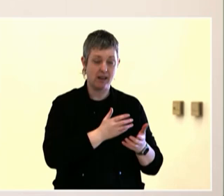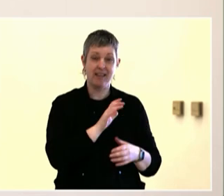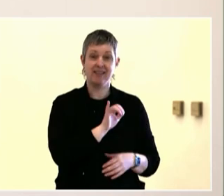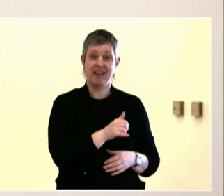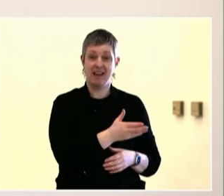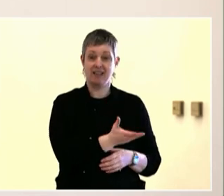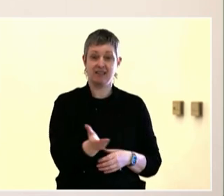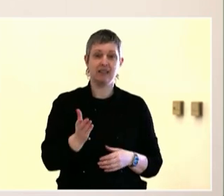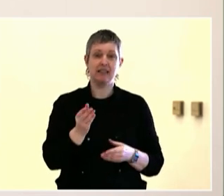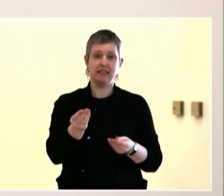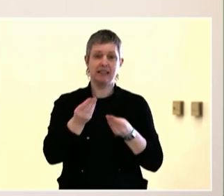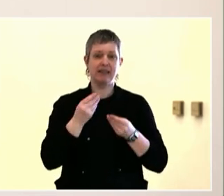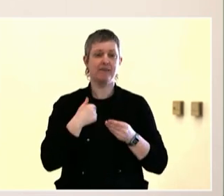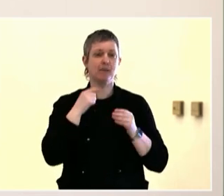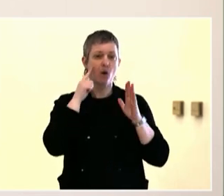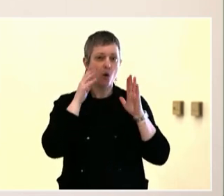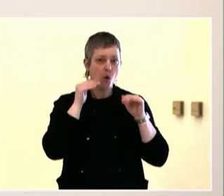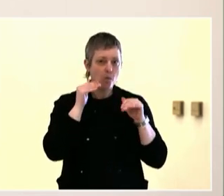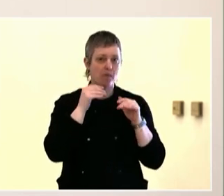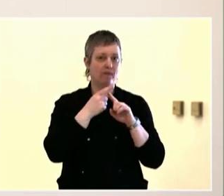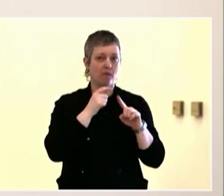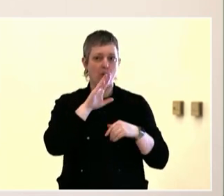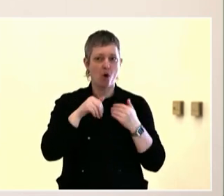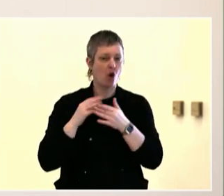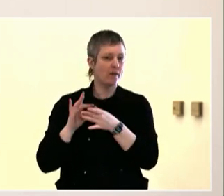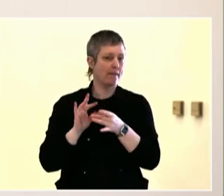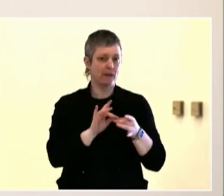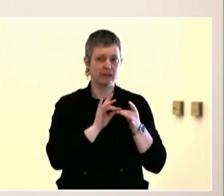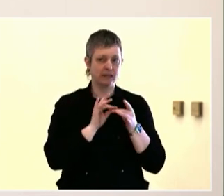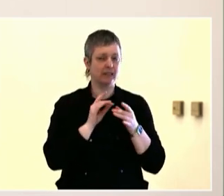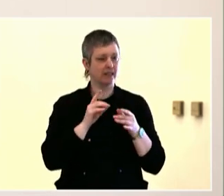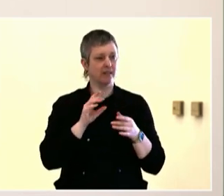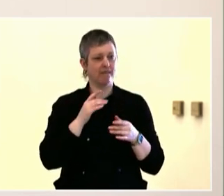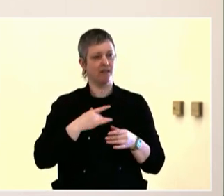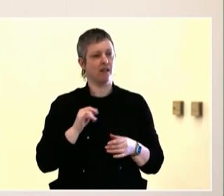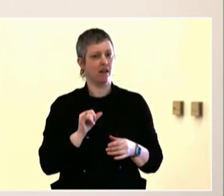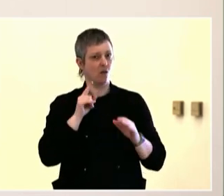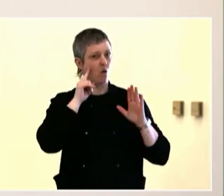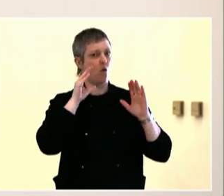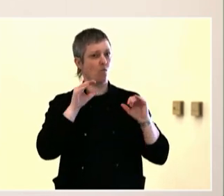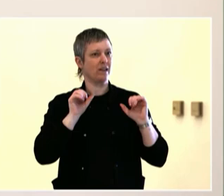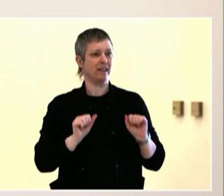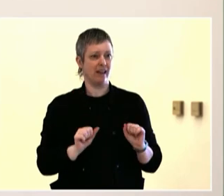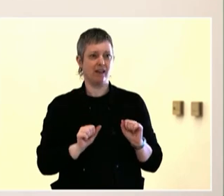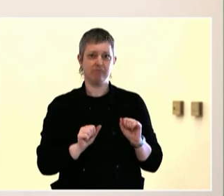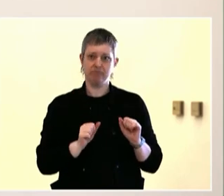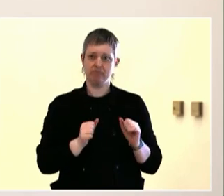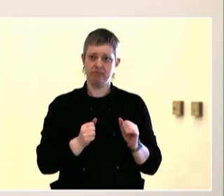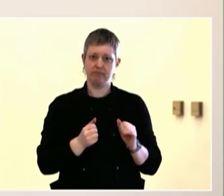with the Oregon Kitchen Table team, and Alisha shared the